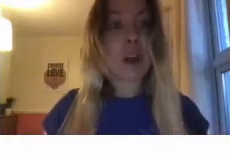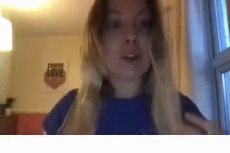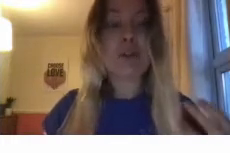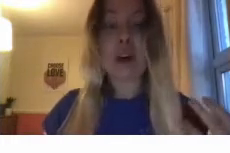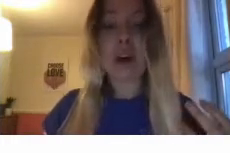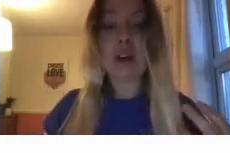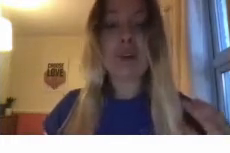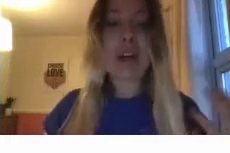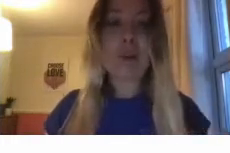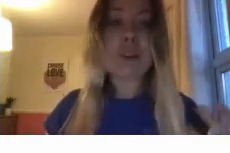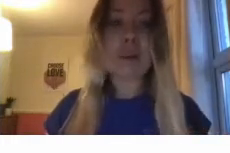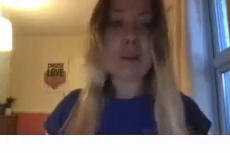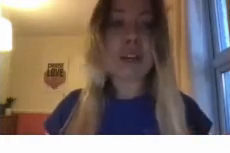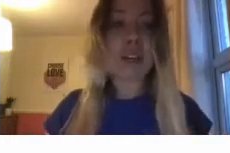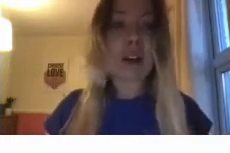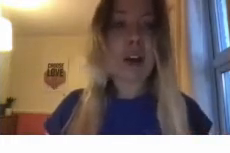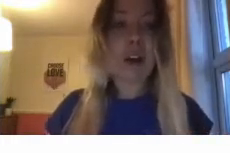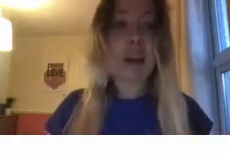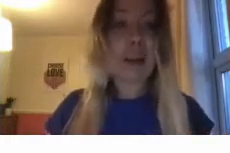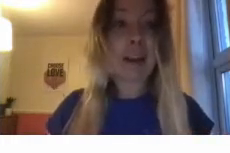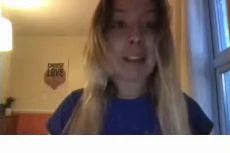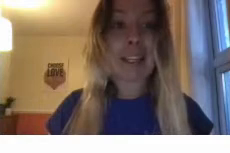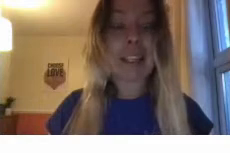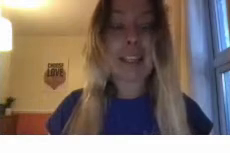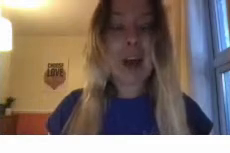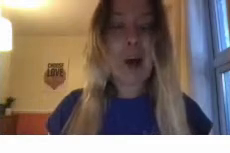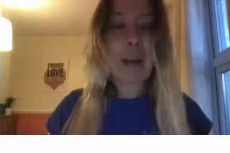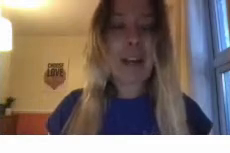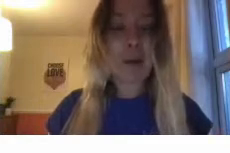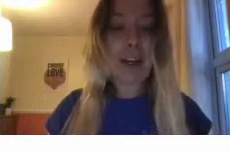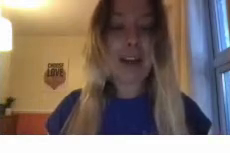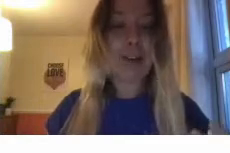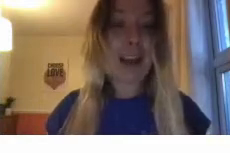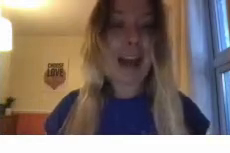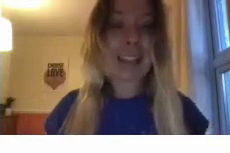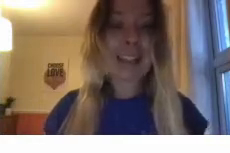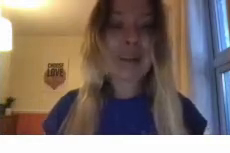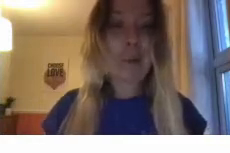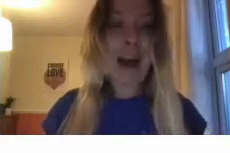of reinforce some of the things that I'd learned in my classes in a quite a kind of relaxed way